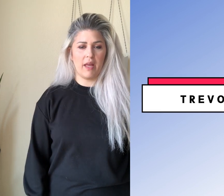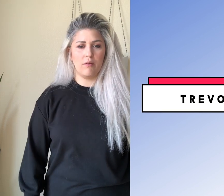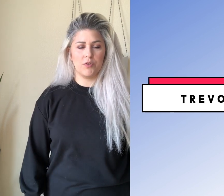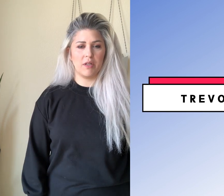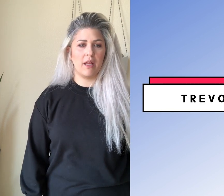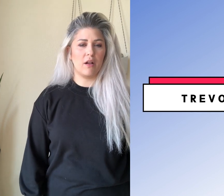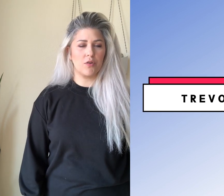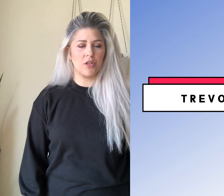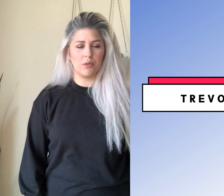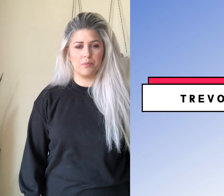Okay, we'll do it again and I'll go slower.